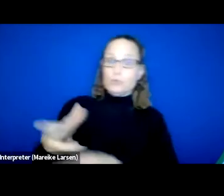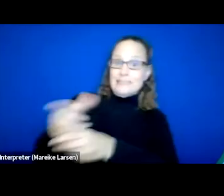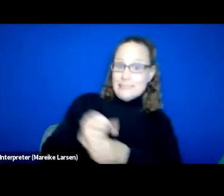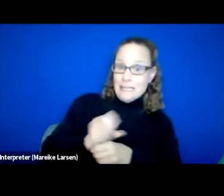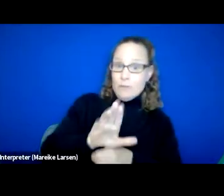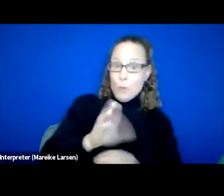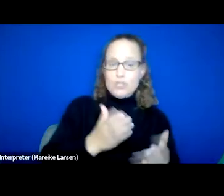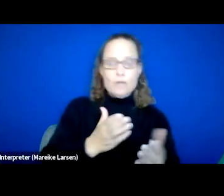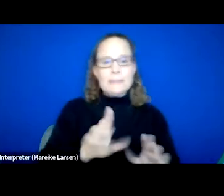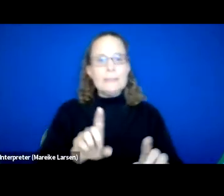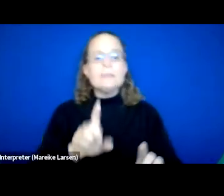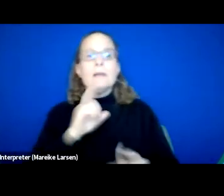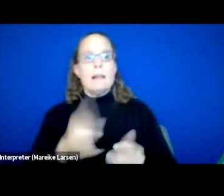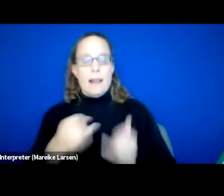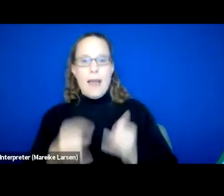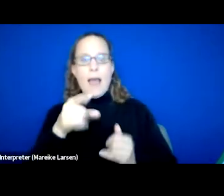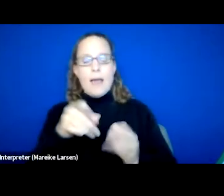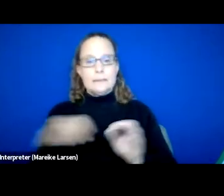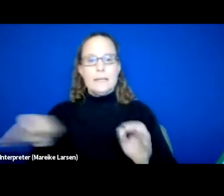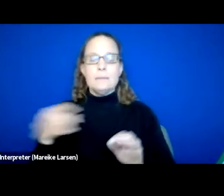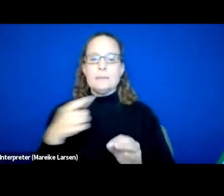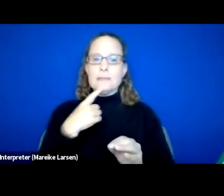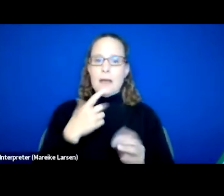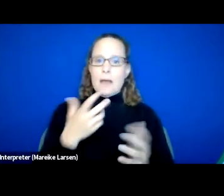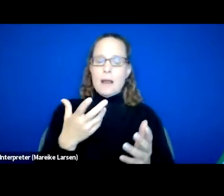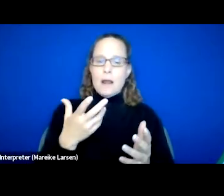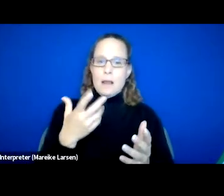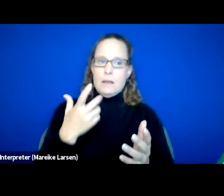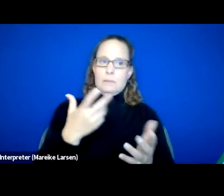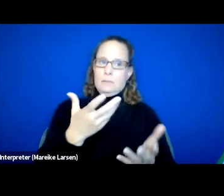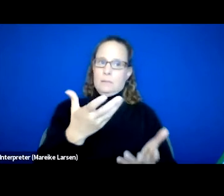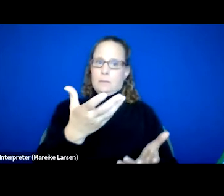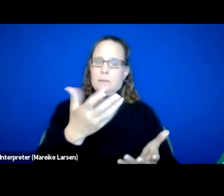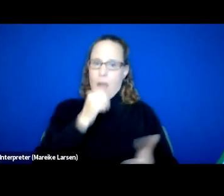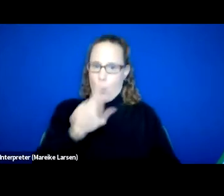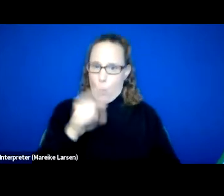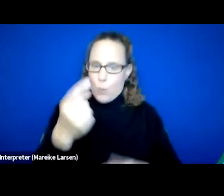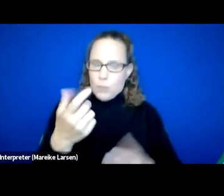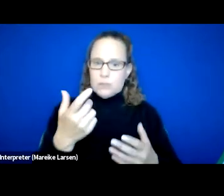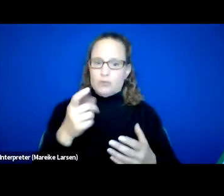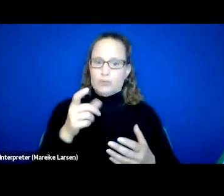This last statement said, you know, recognizes that not only should individuals